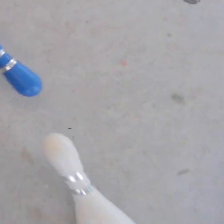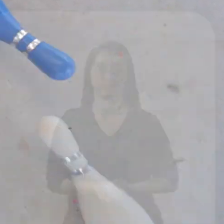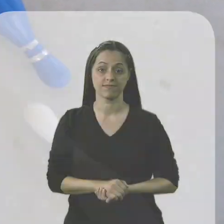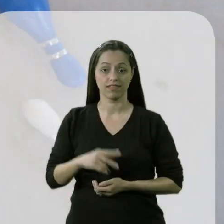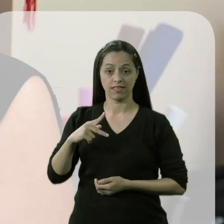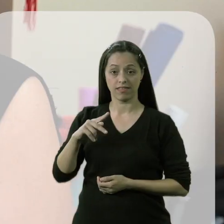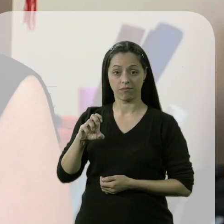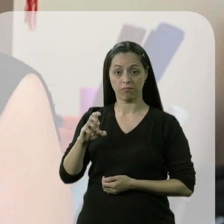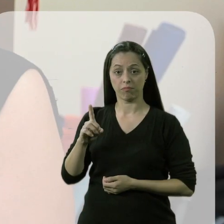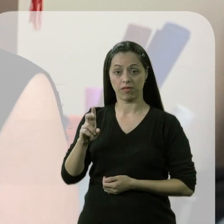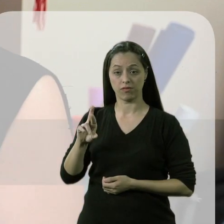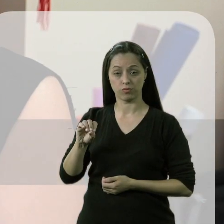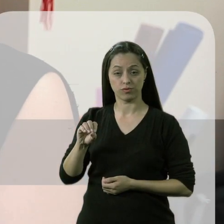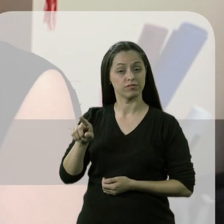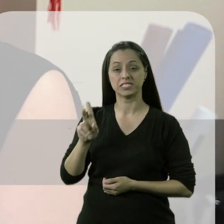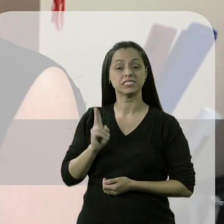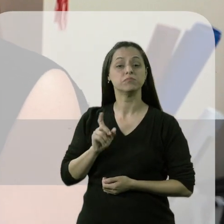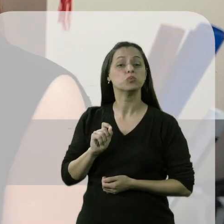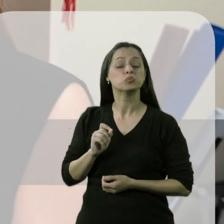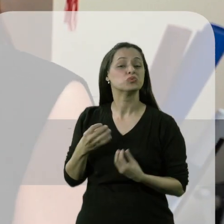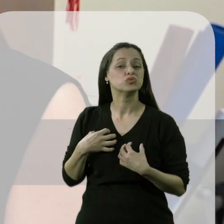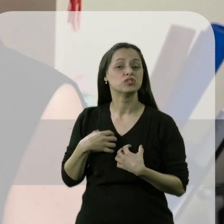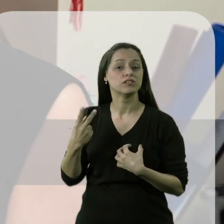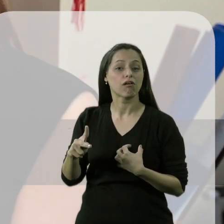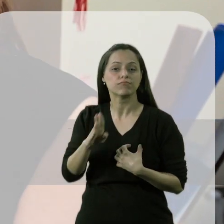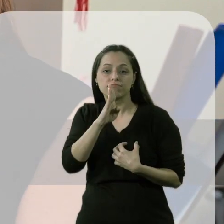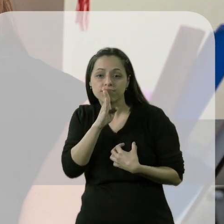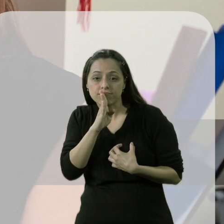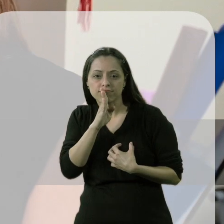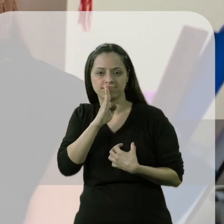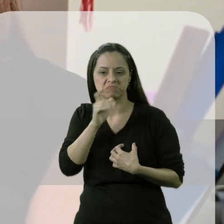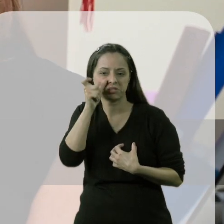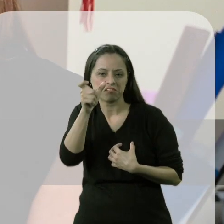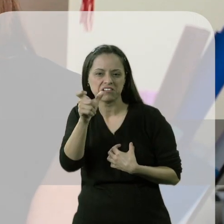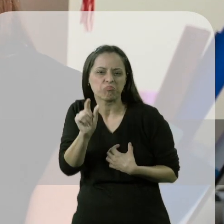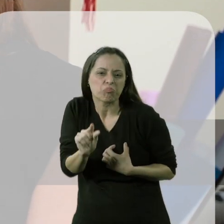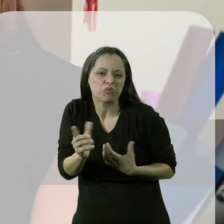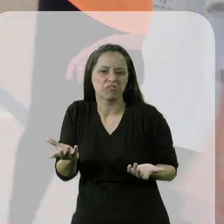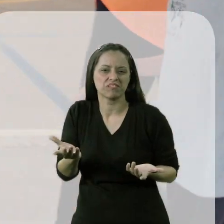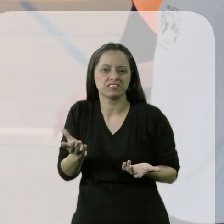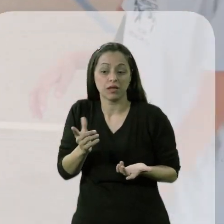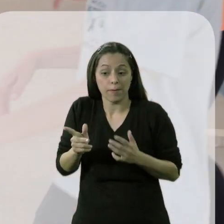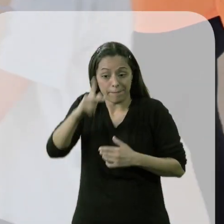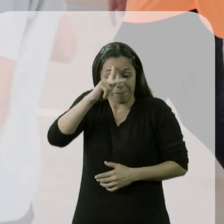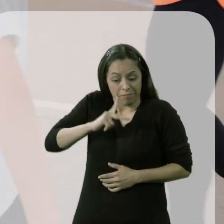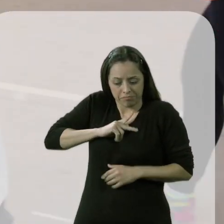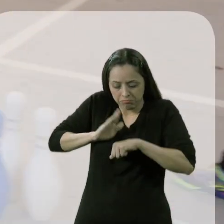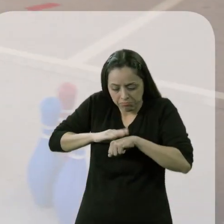Peter always had very restricted interests. His games were always played with himself.